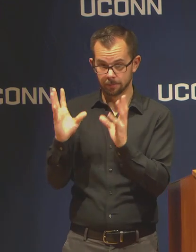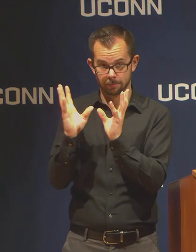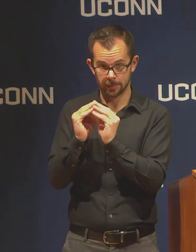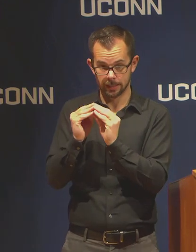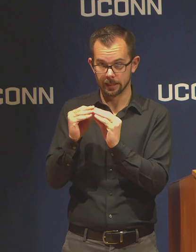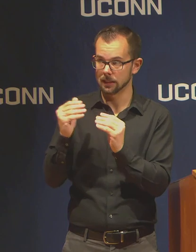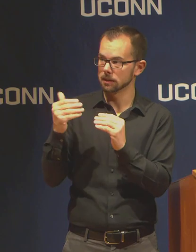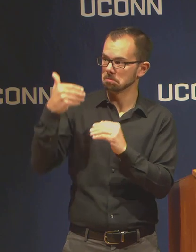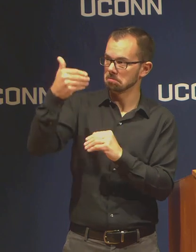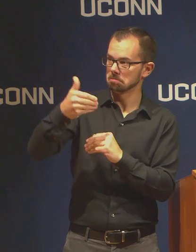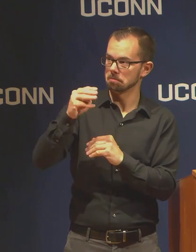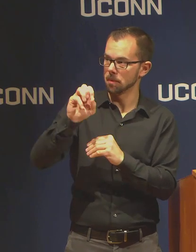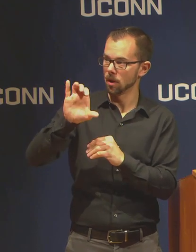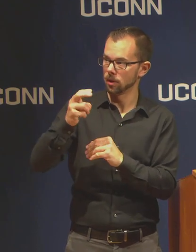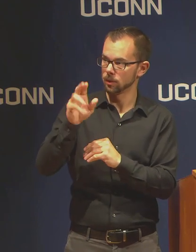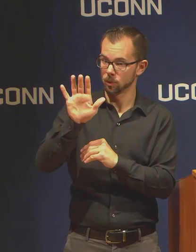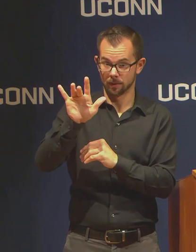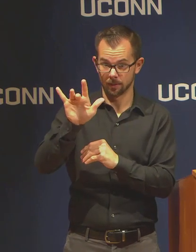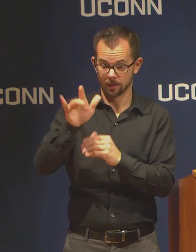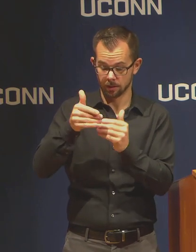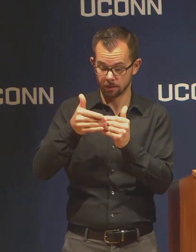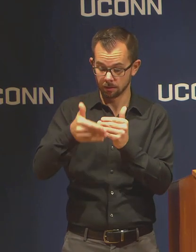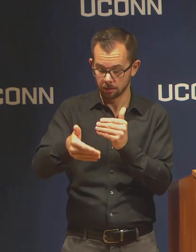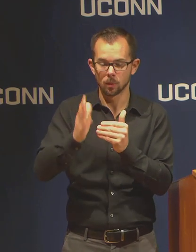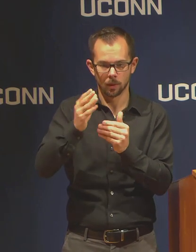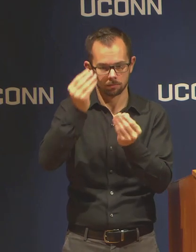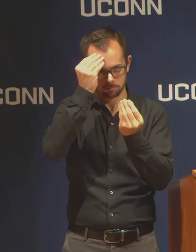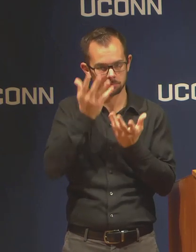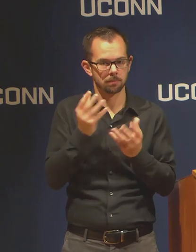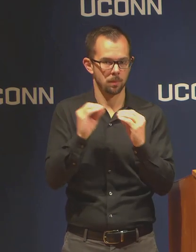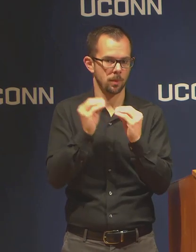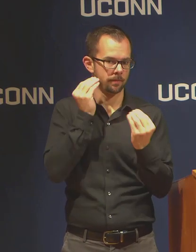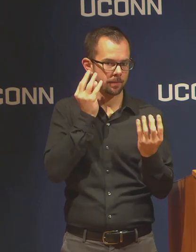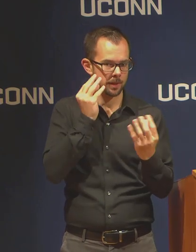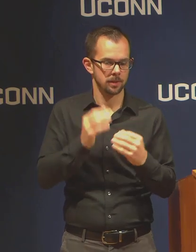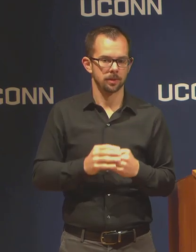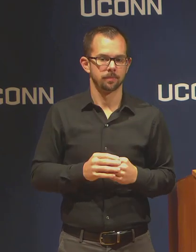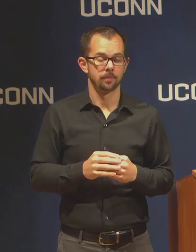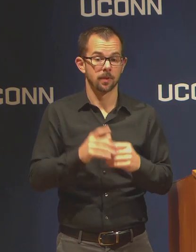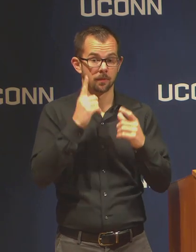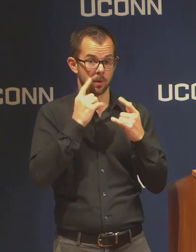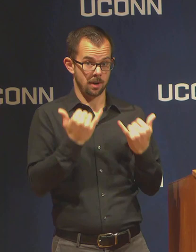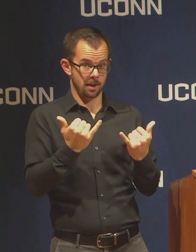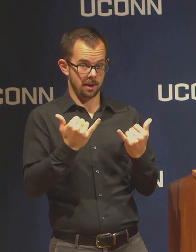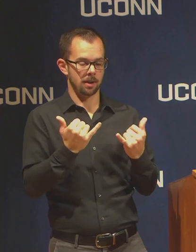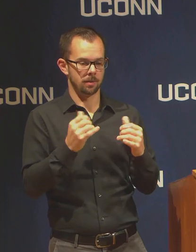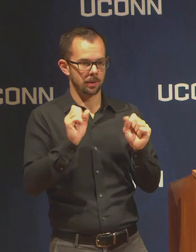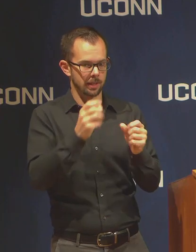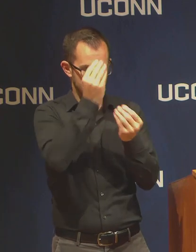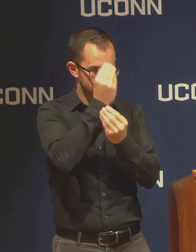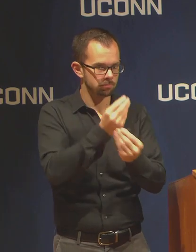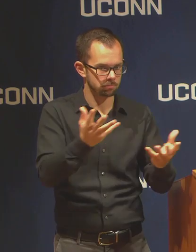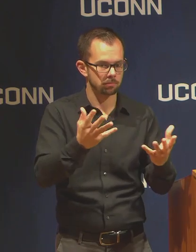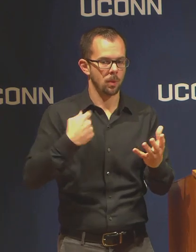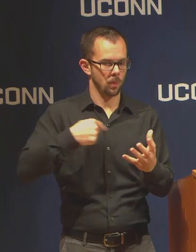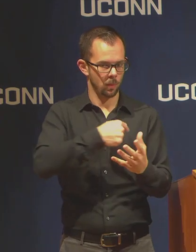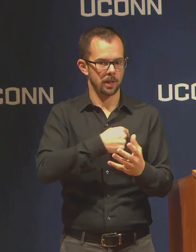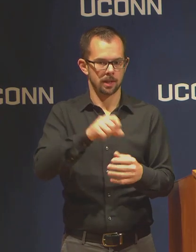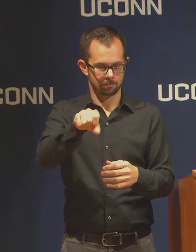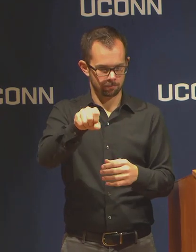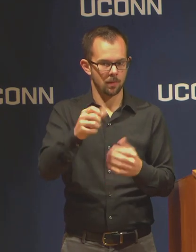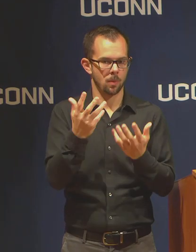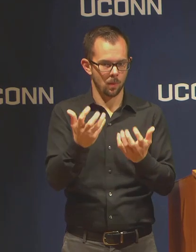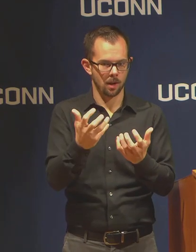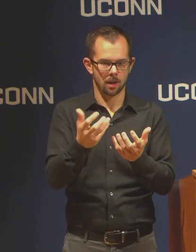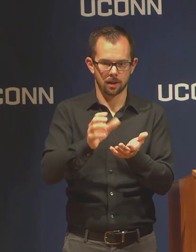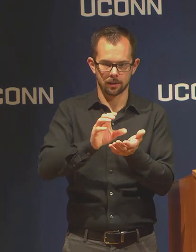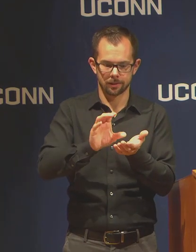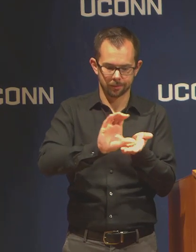We would like to refund as much as we can,